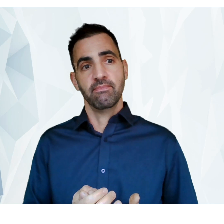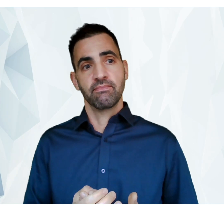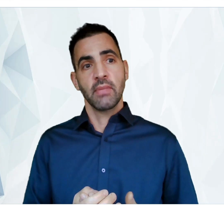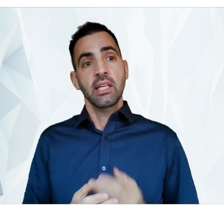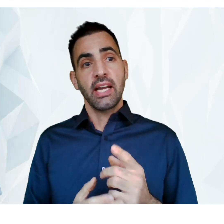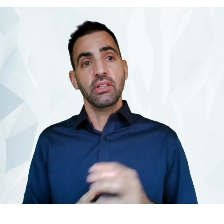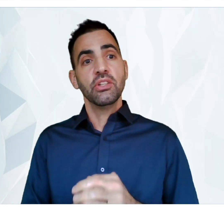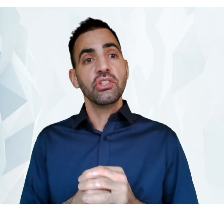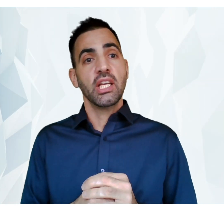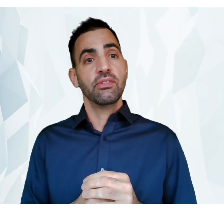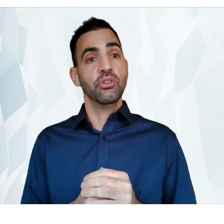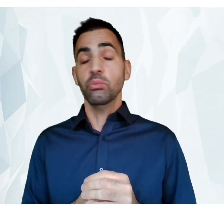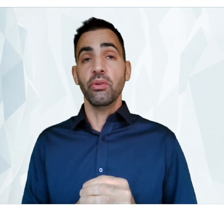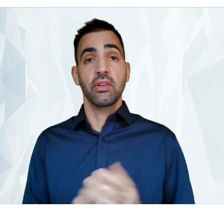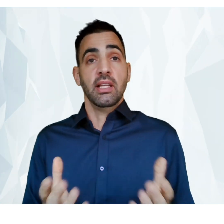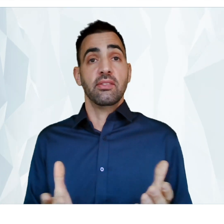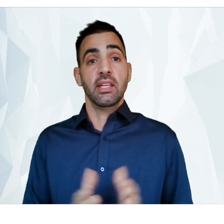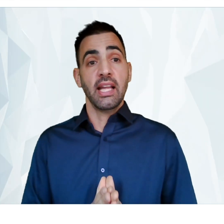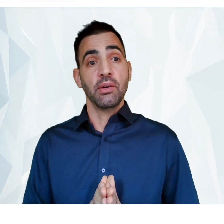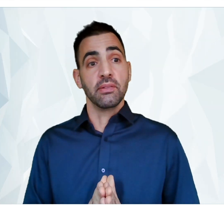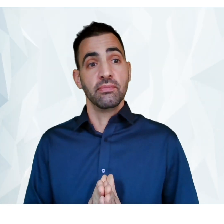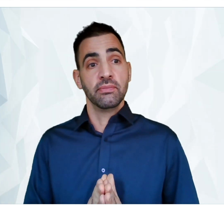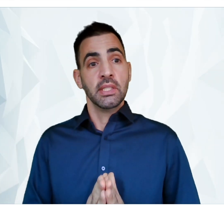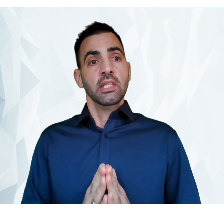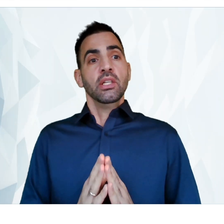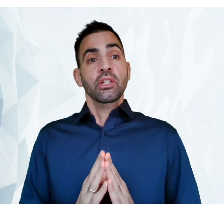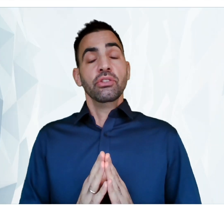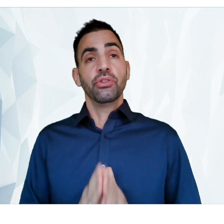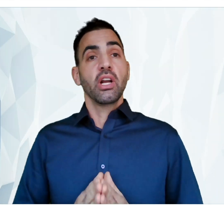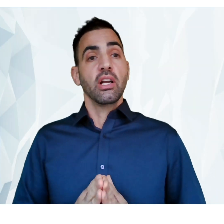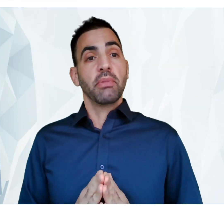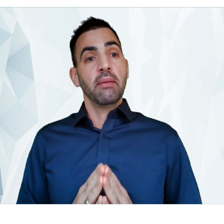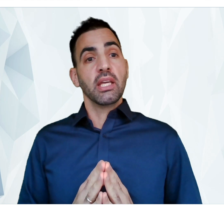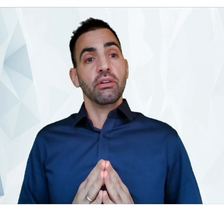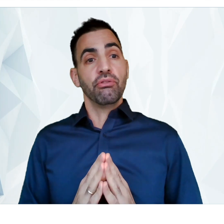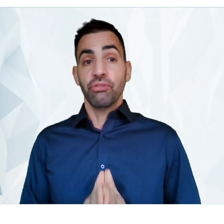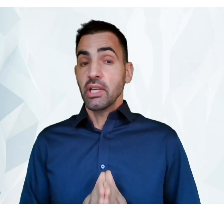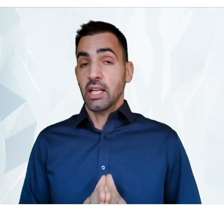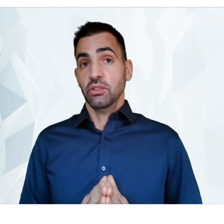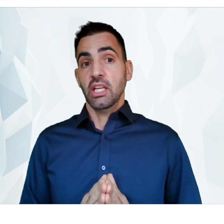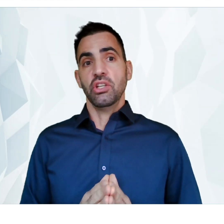Now, here’s a chance to do both in less than an hour. During our upcoming free consultation